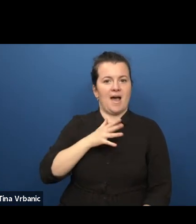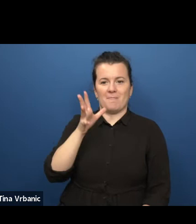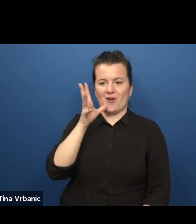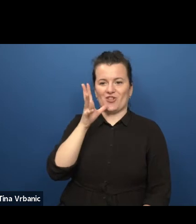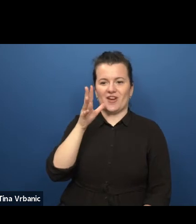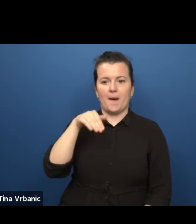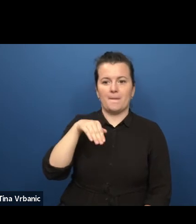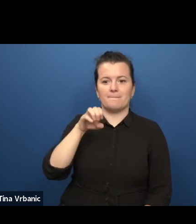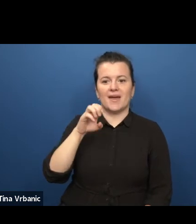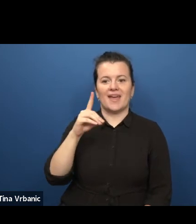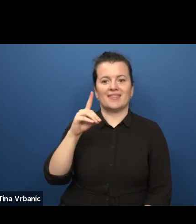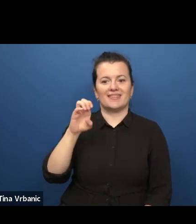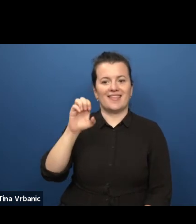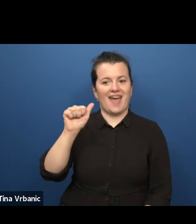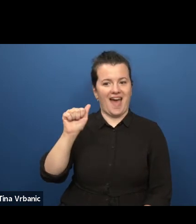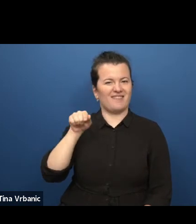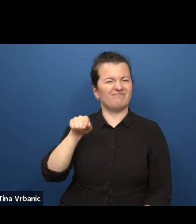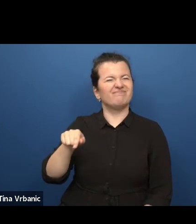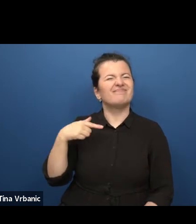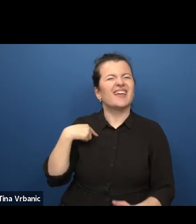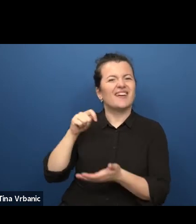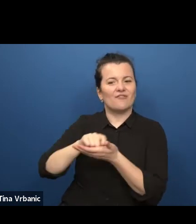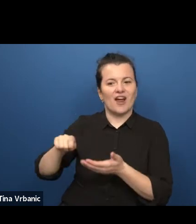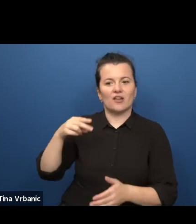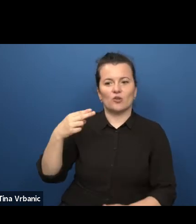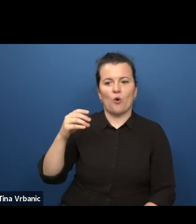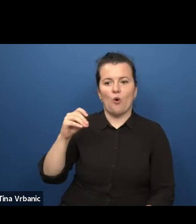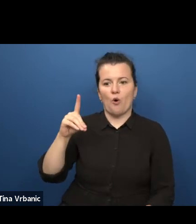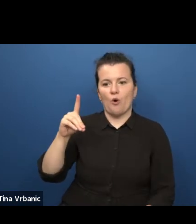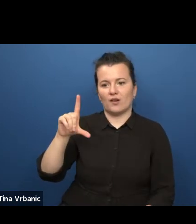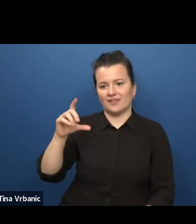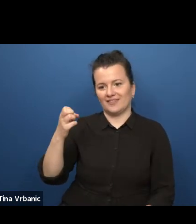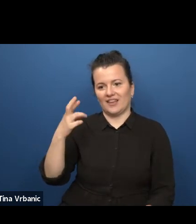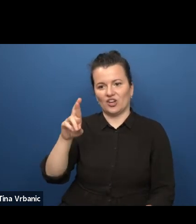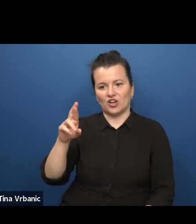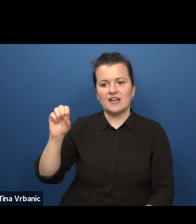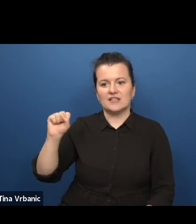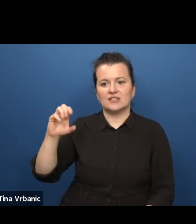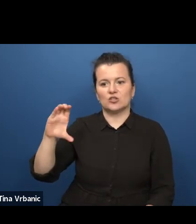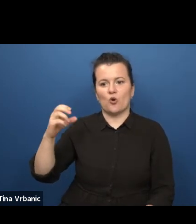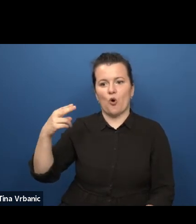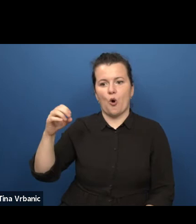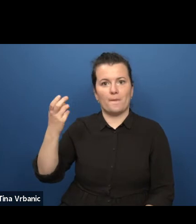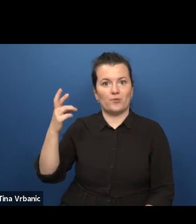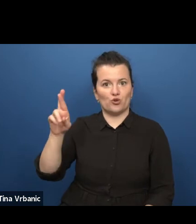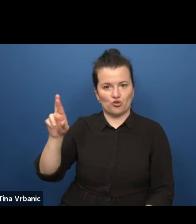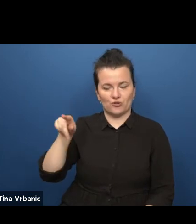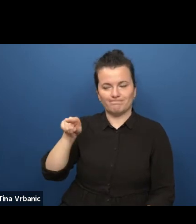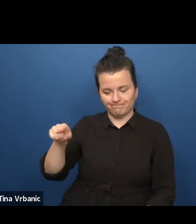seemed to be a perfect match with Paul. I had a meeting with him next day and I wanted to read the play beforehand.